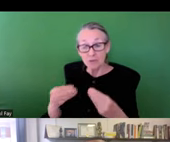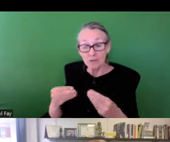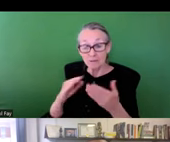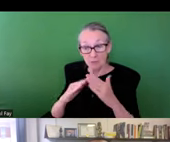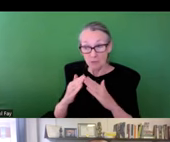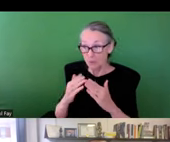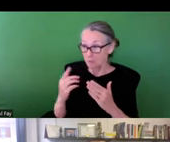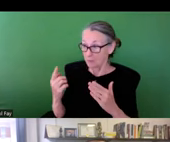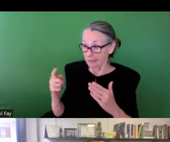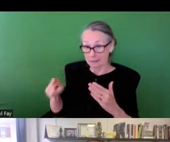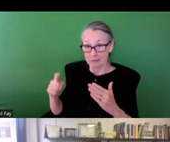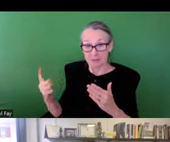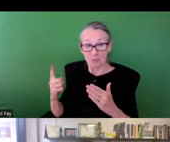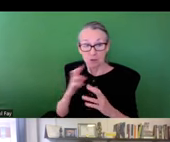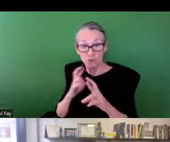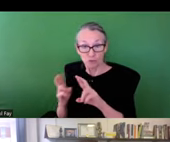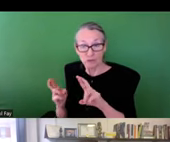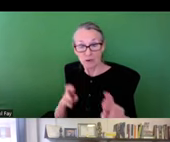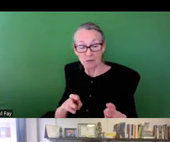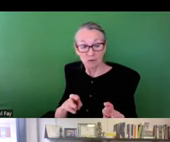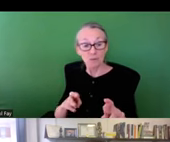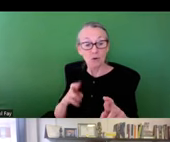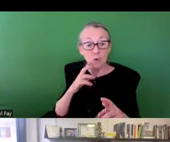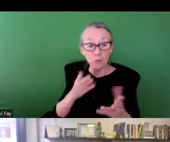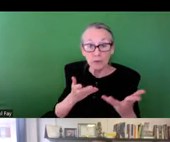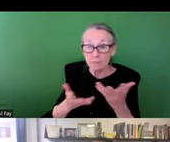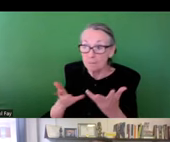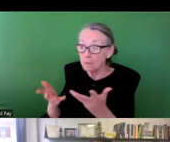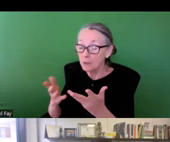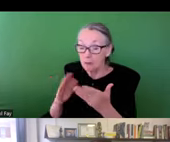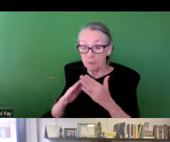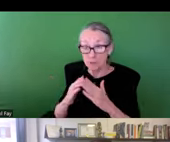were able to map and demonstrate that to give communities something to respond to.